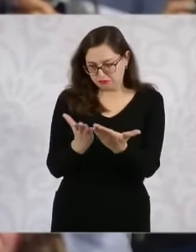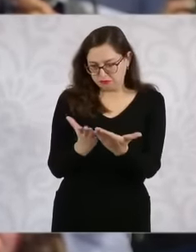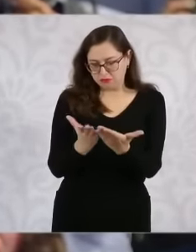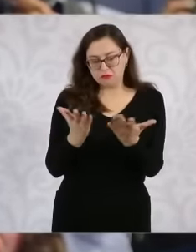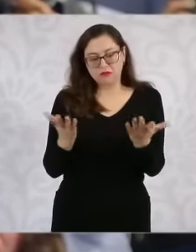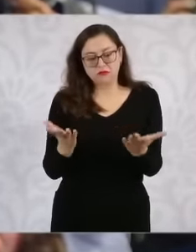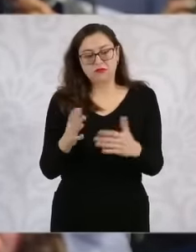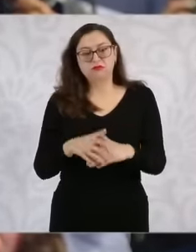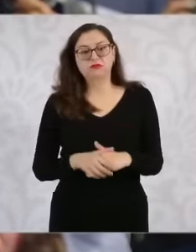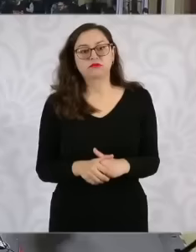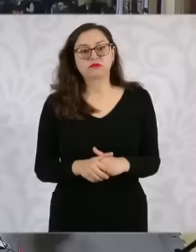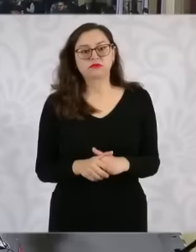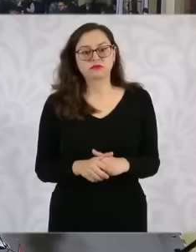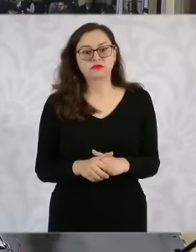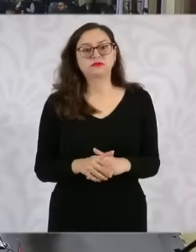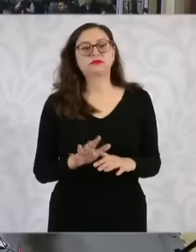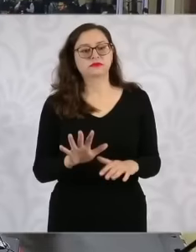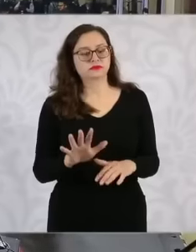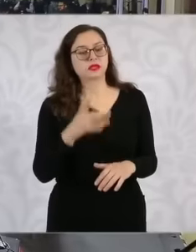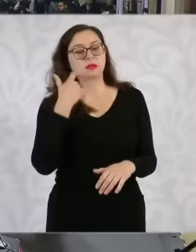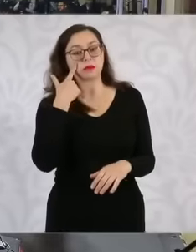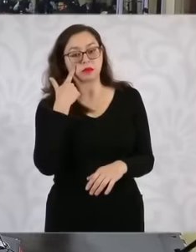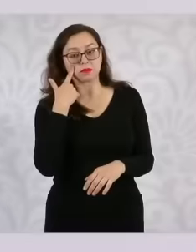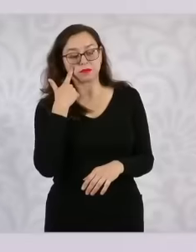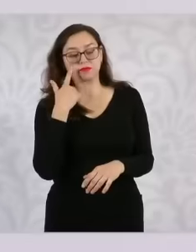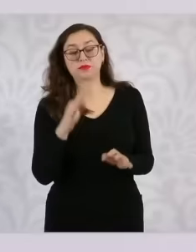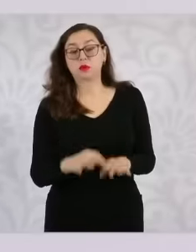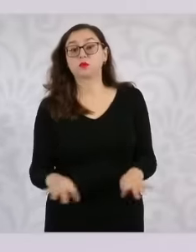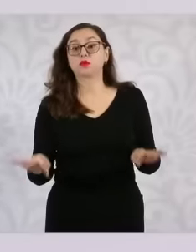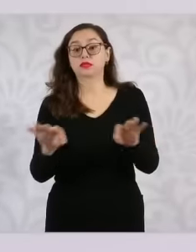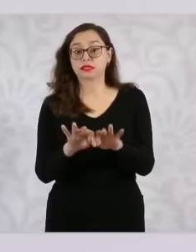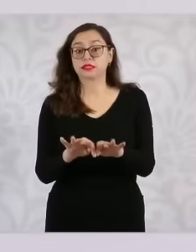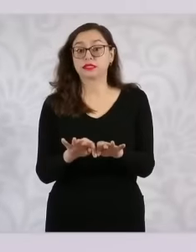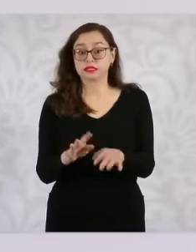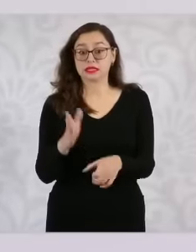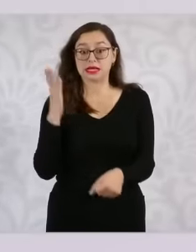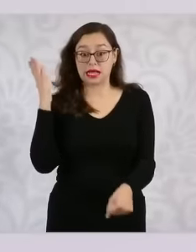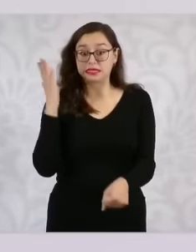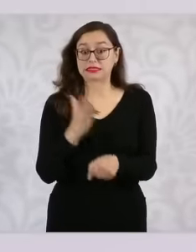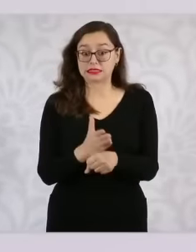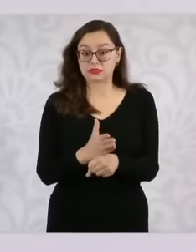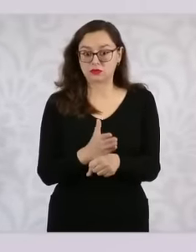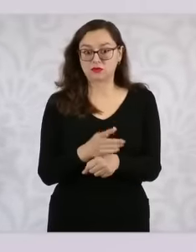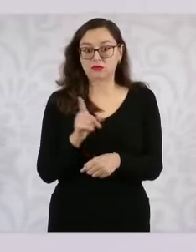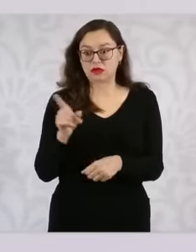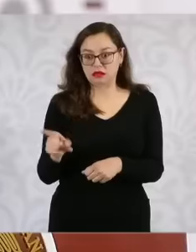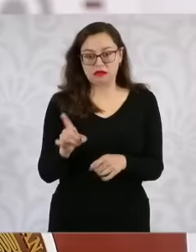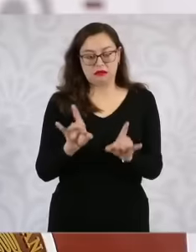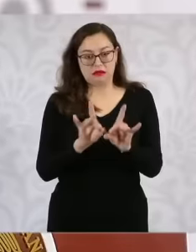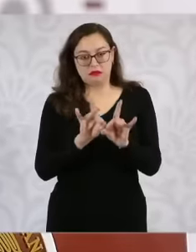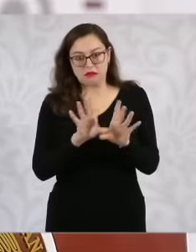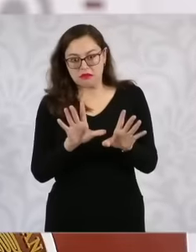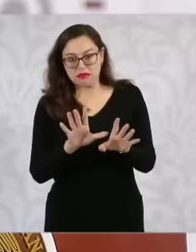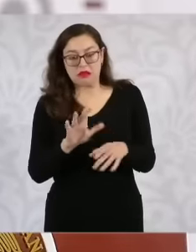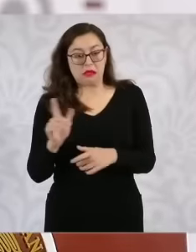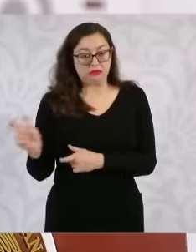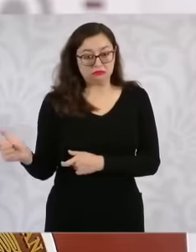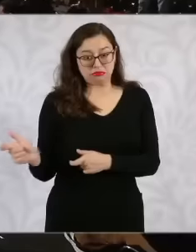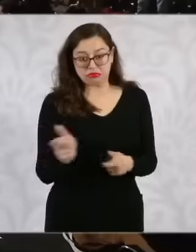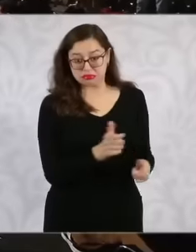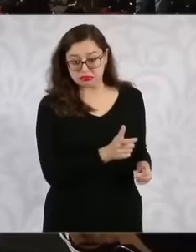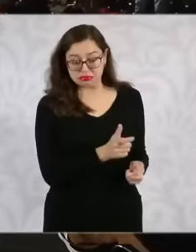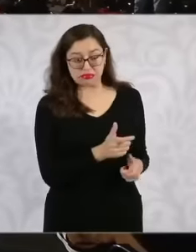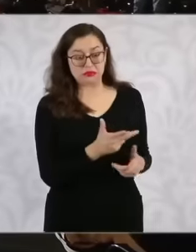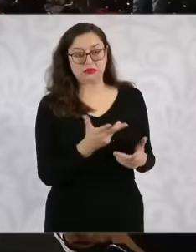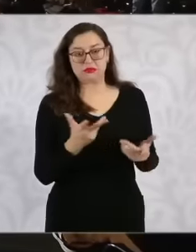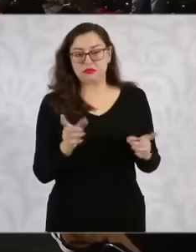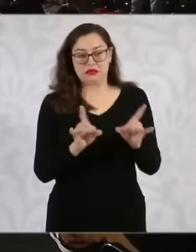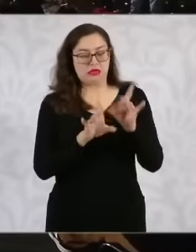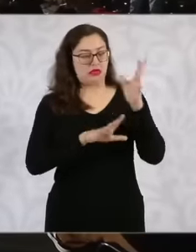this moment there is no impunity for the elements that They shot, they are already there, there was an arrest warrant